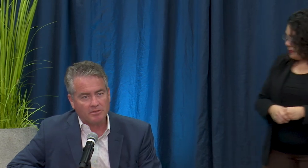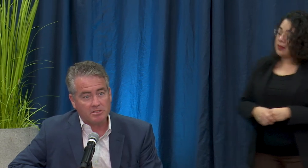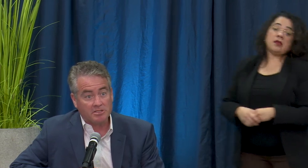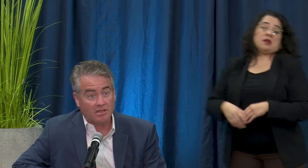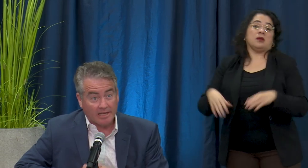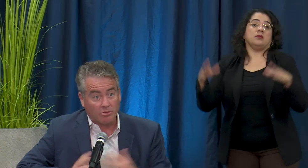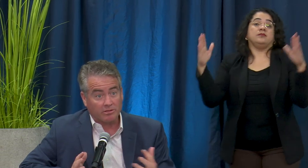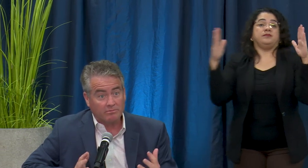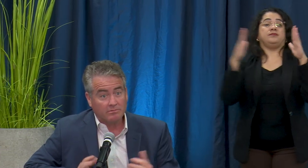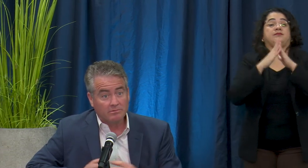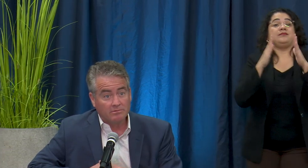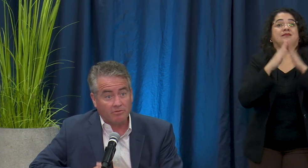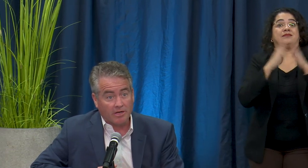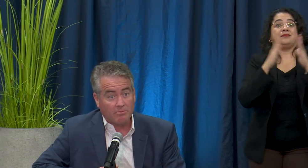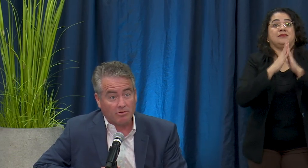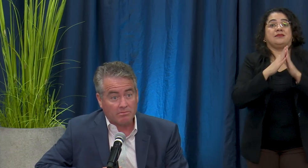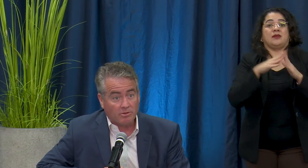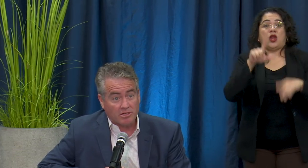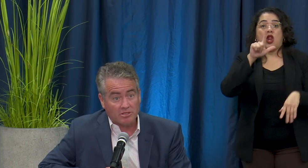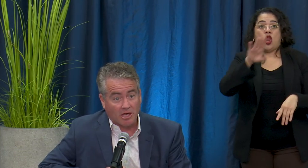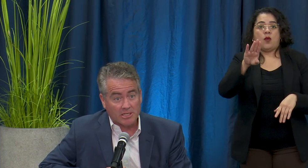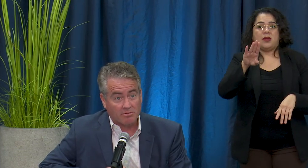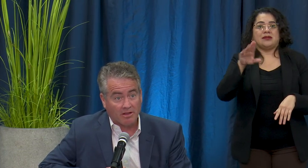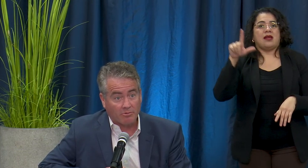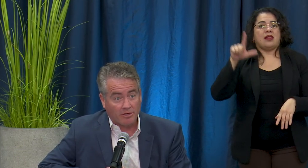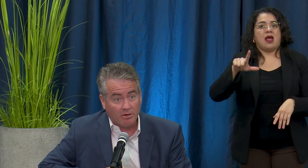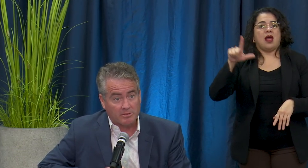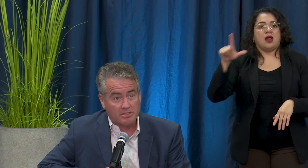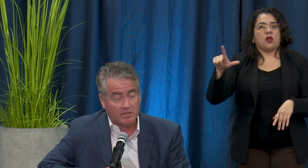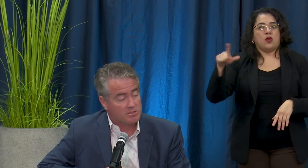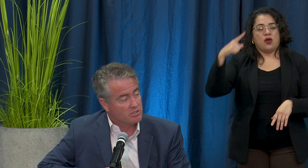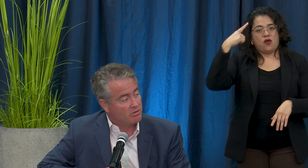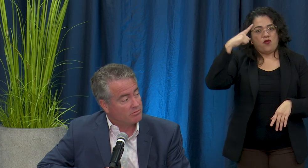Long Beach is the landlord. For any potential hospital that reopens there so